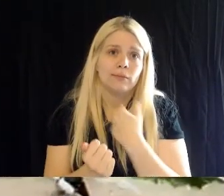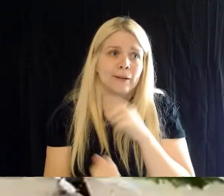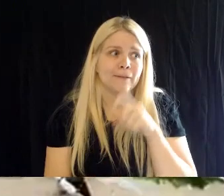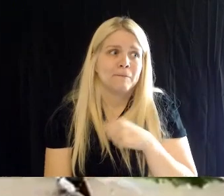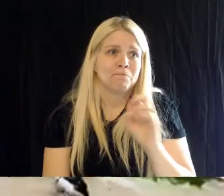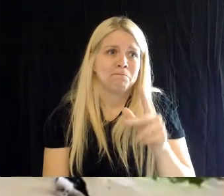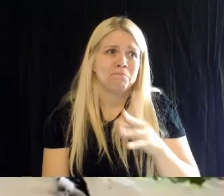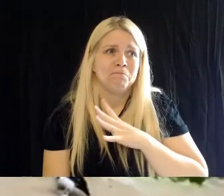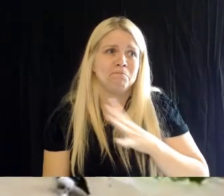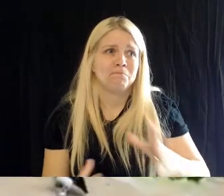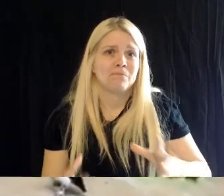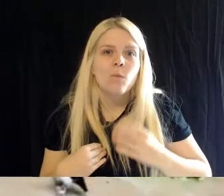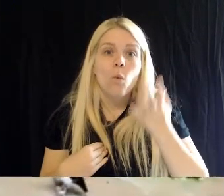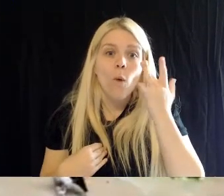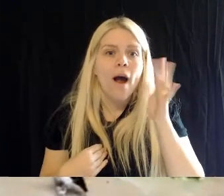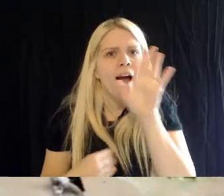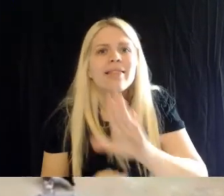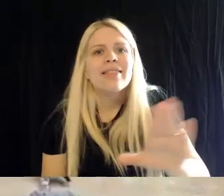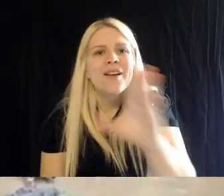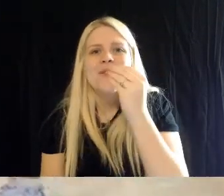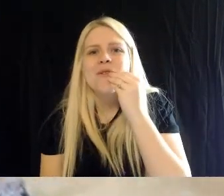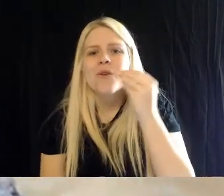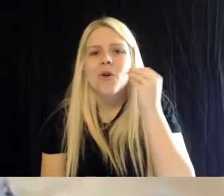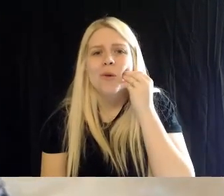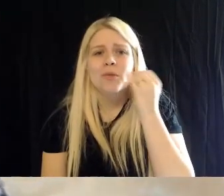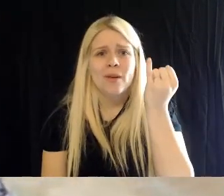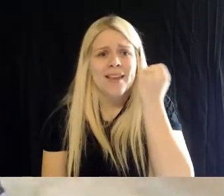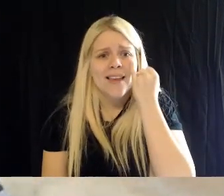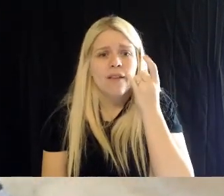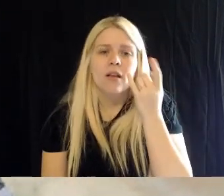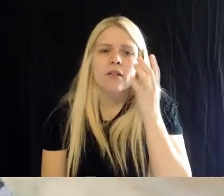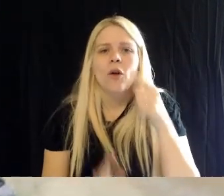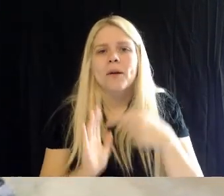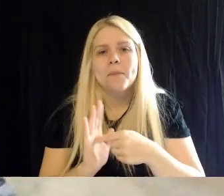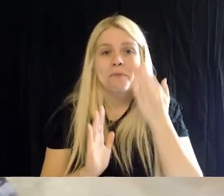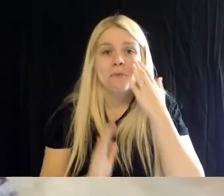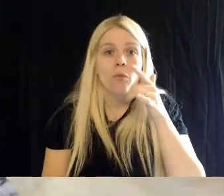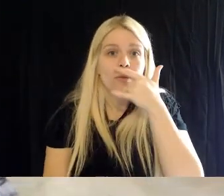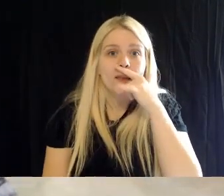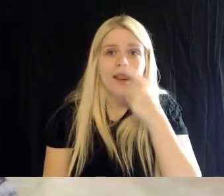home. And hey, you know, if the kids decide to get out and wreck the living room-